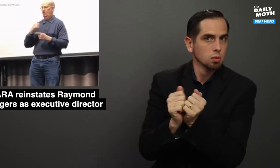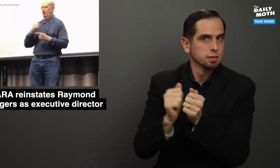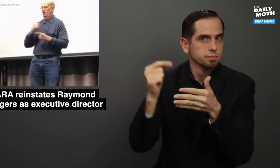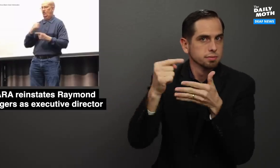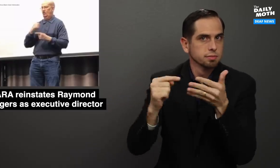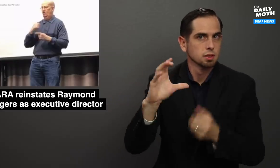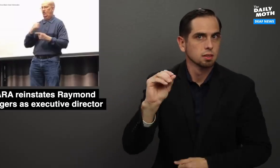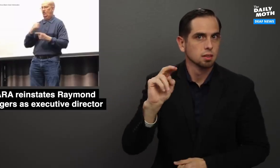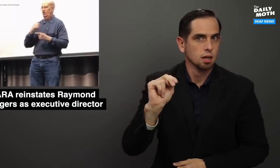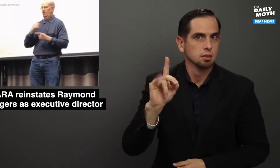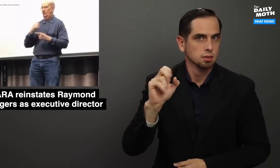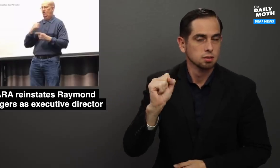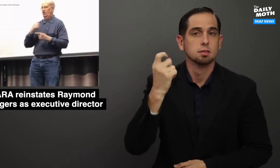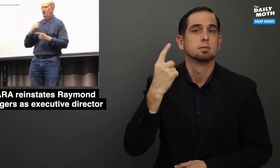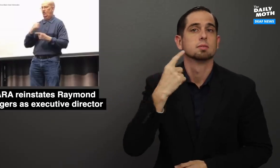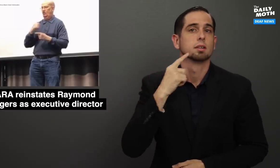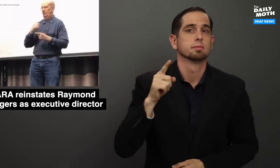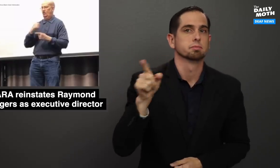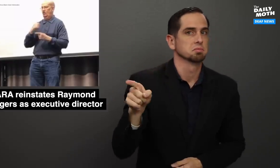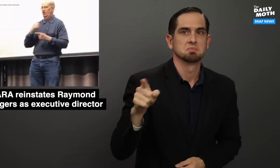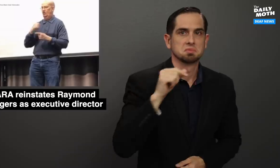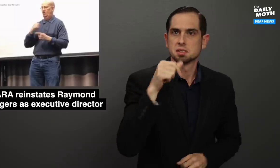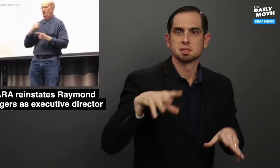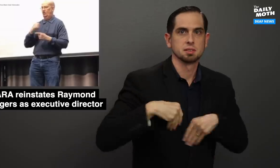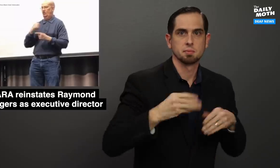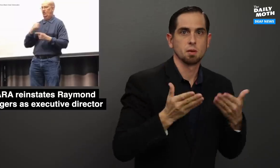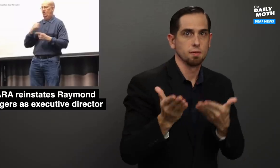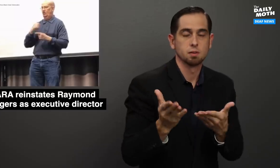with certain conditions, but said he did not accept it